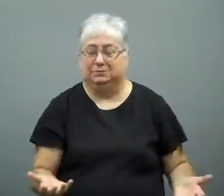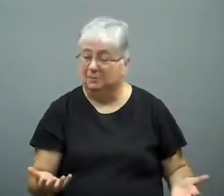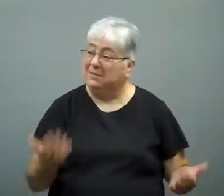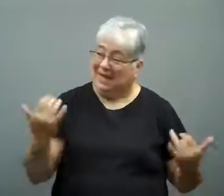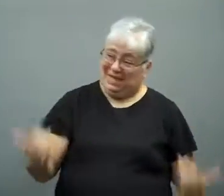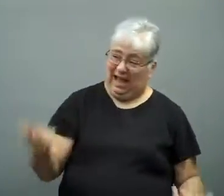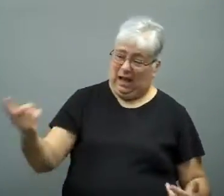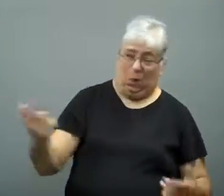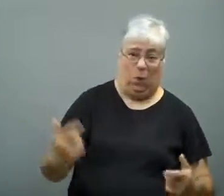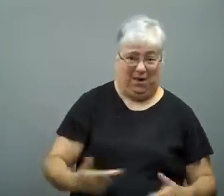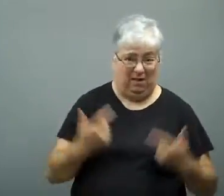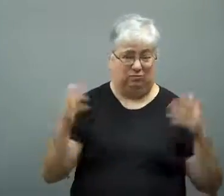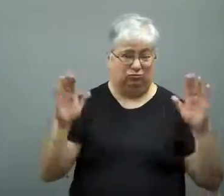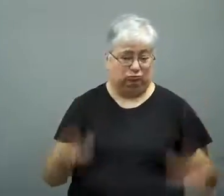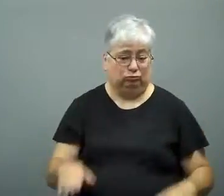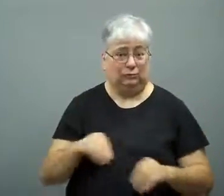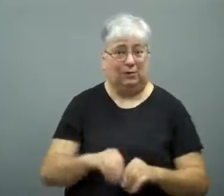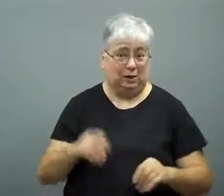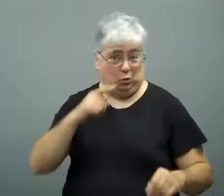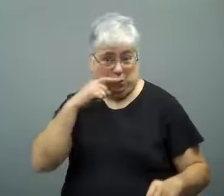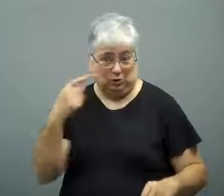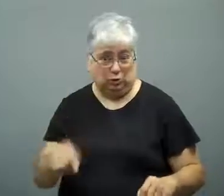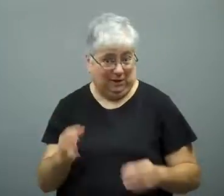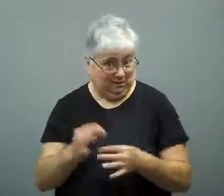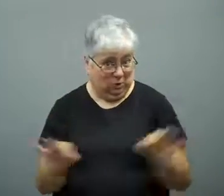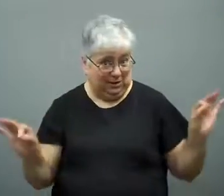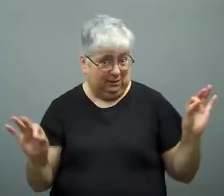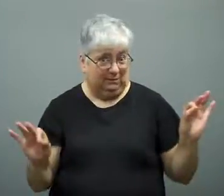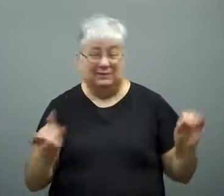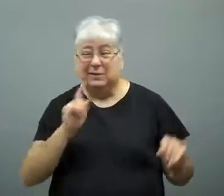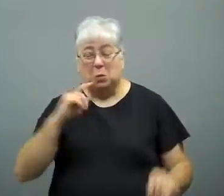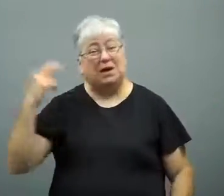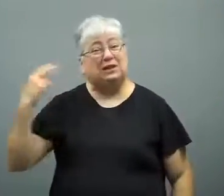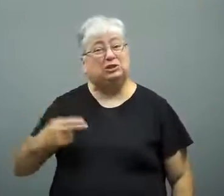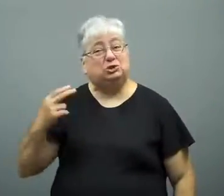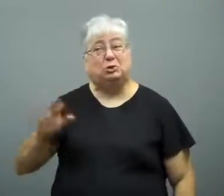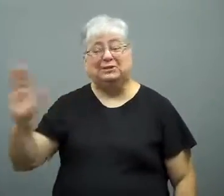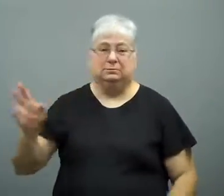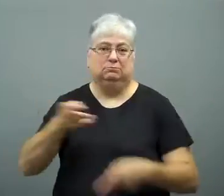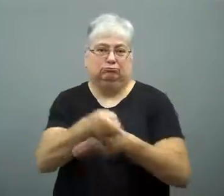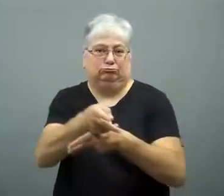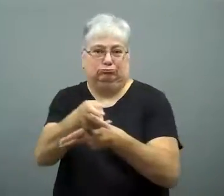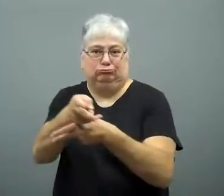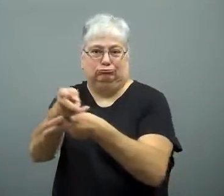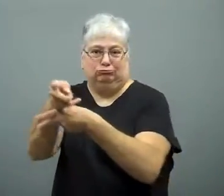Will he be free living in Russia?